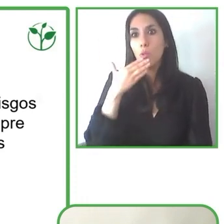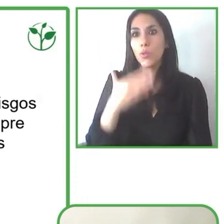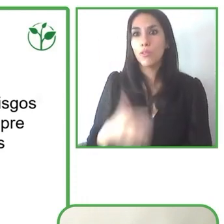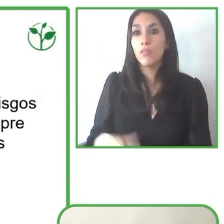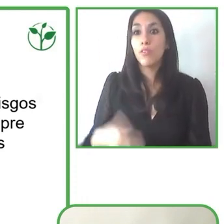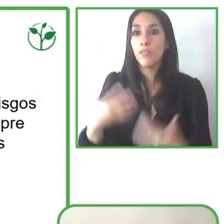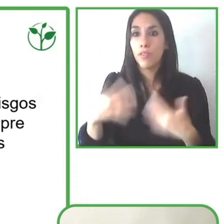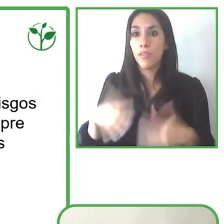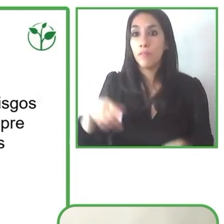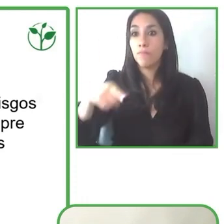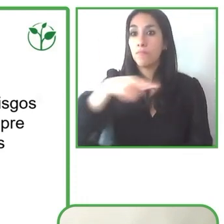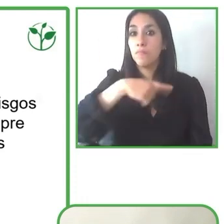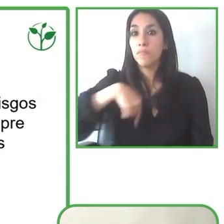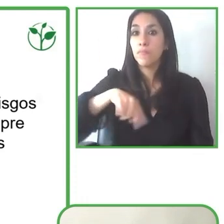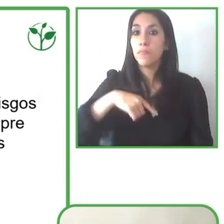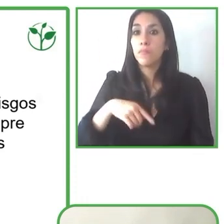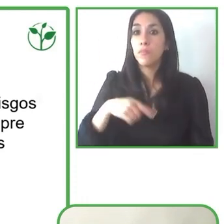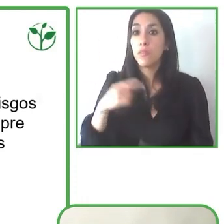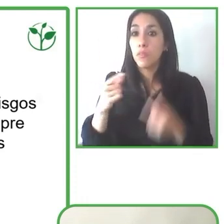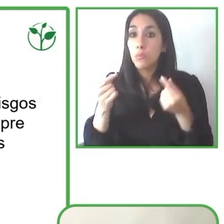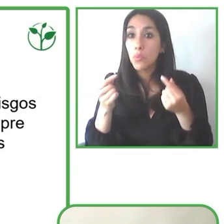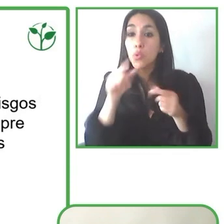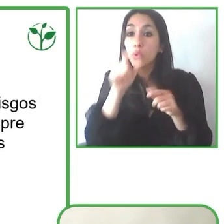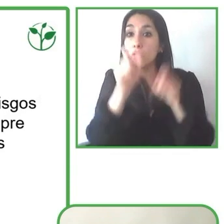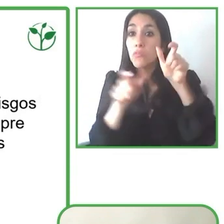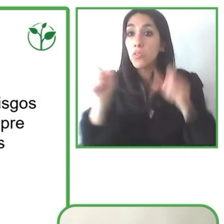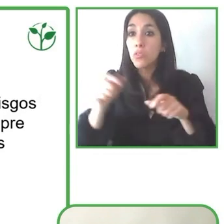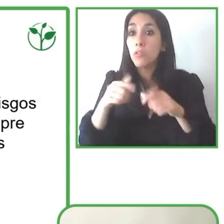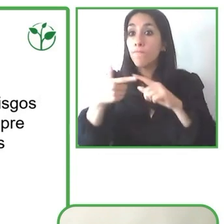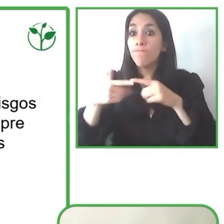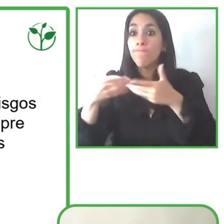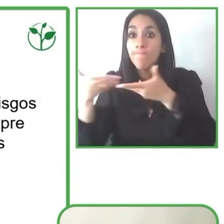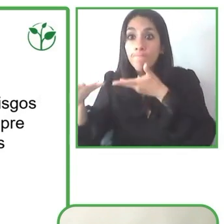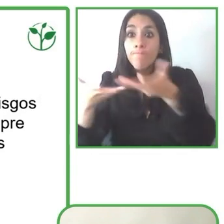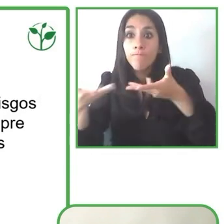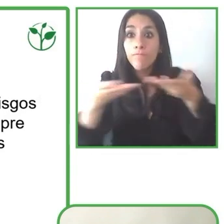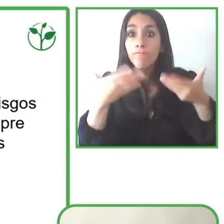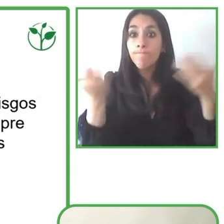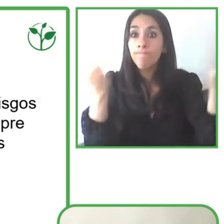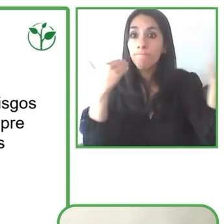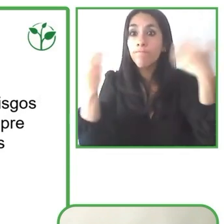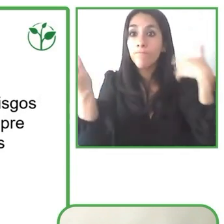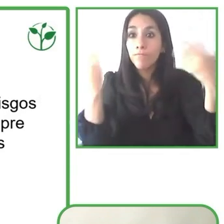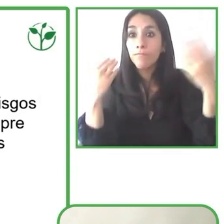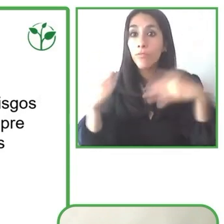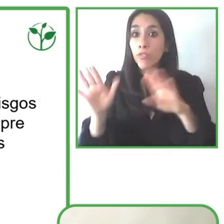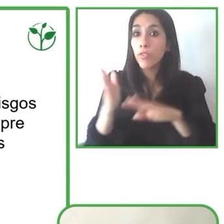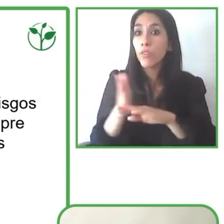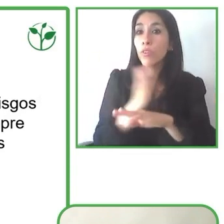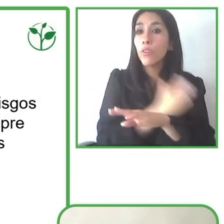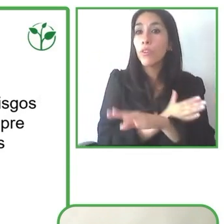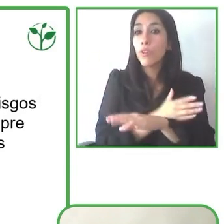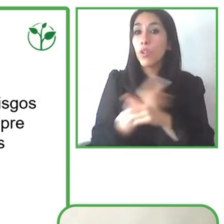As we've heard from my colleagues today, we've also said it's really important to make sure that you carried out an in-depth analysis